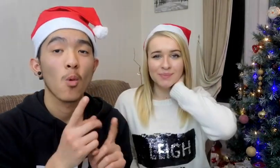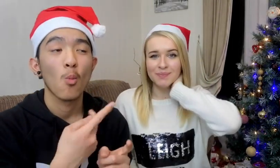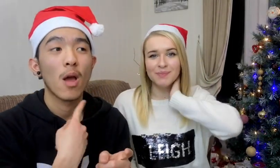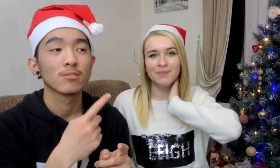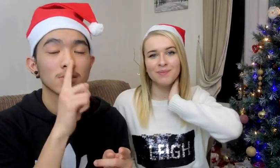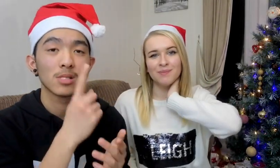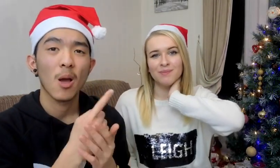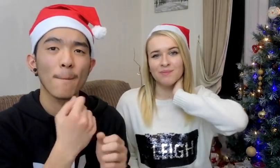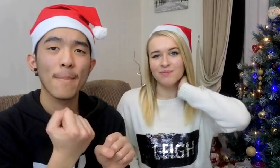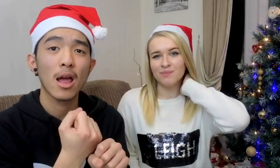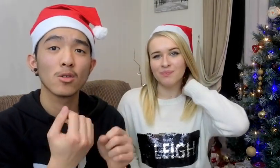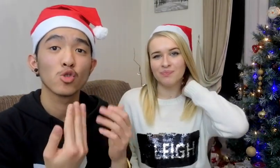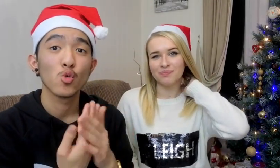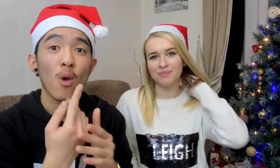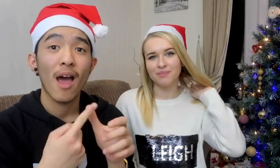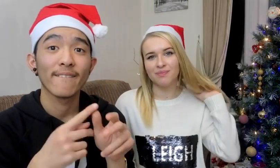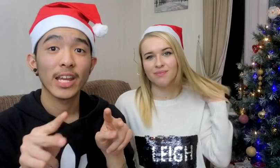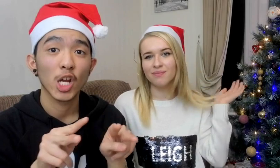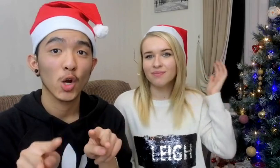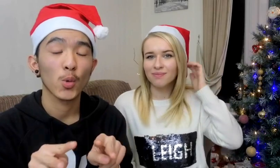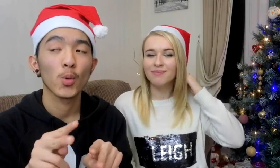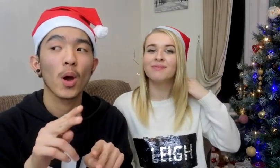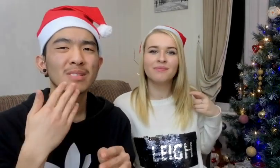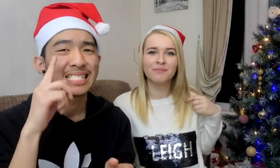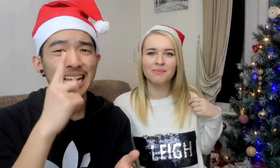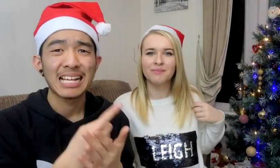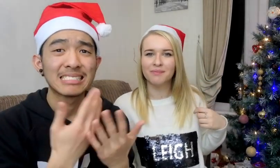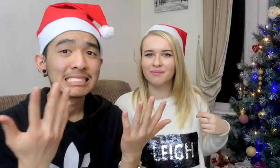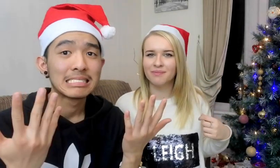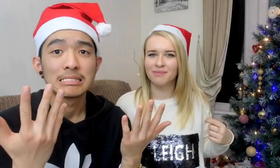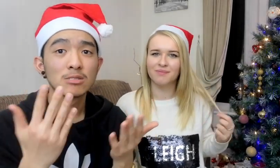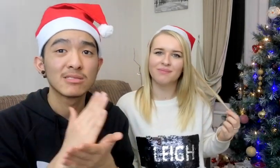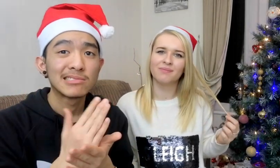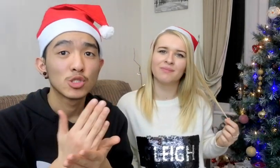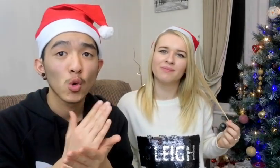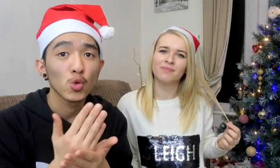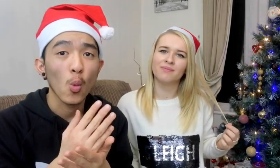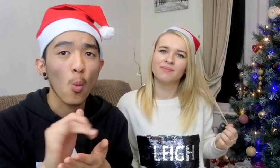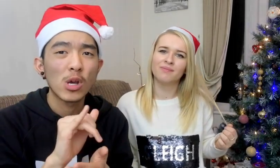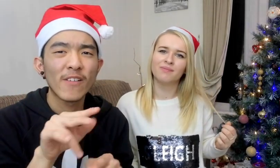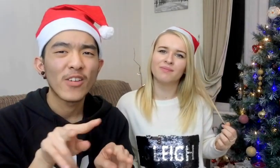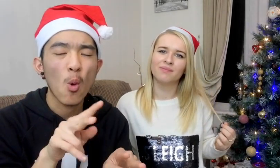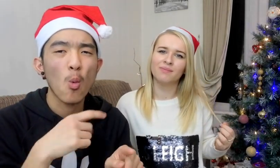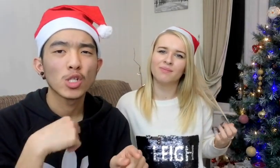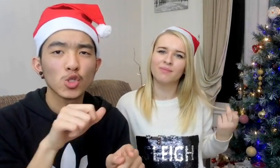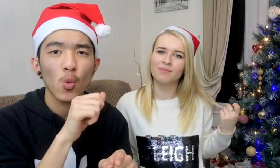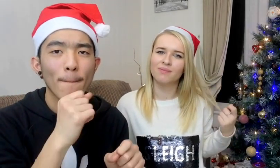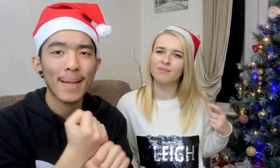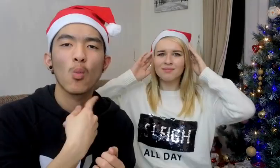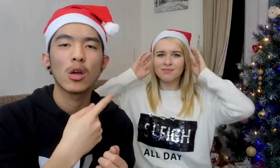We decided to make videos We can't decide what video are we going to do